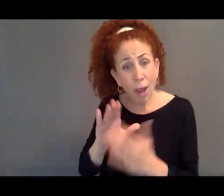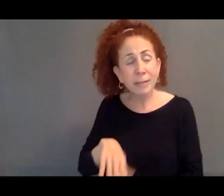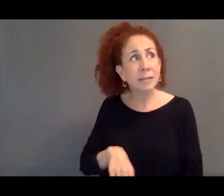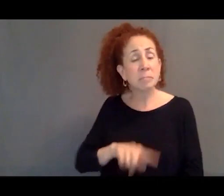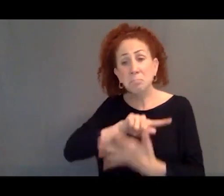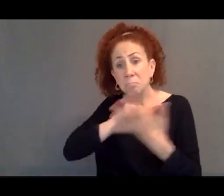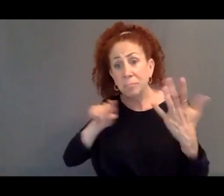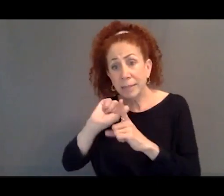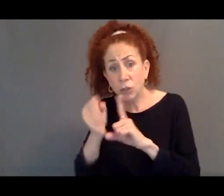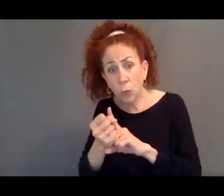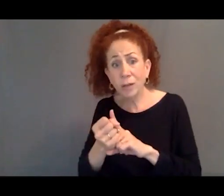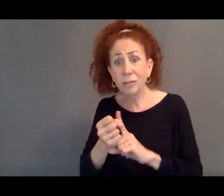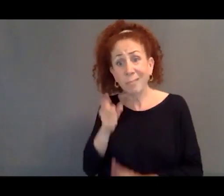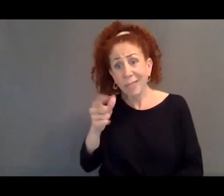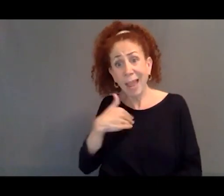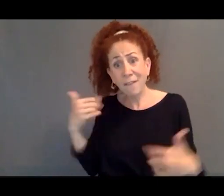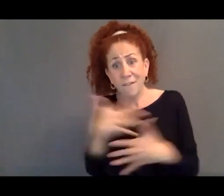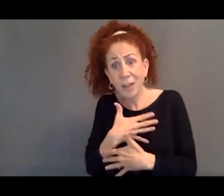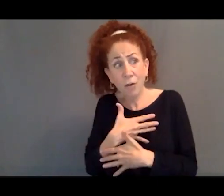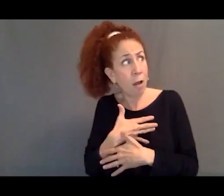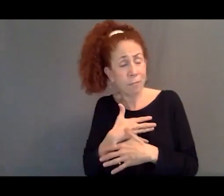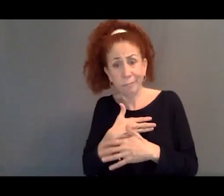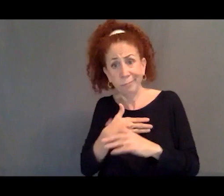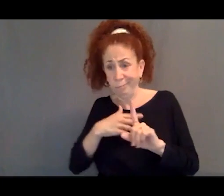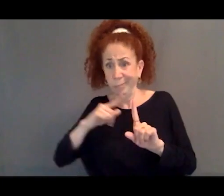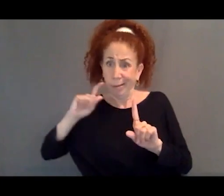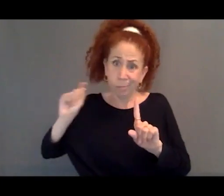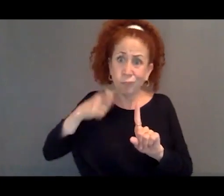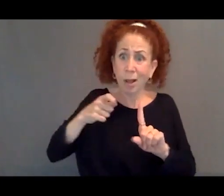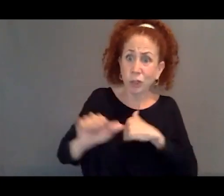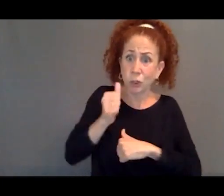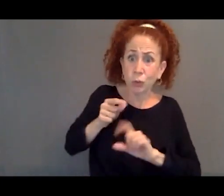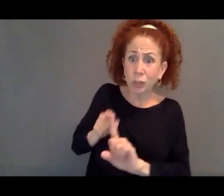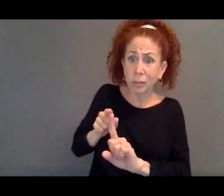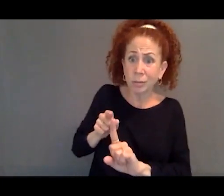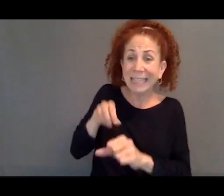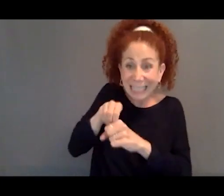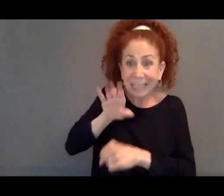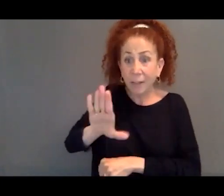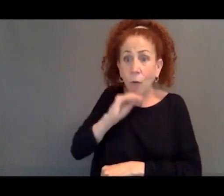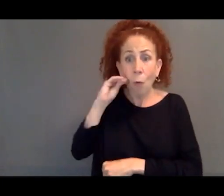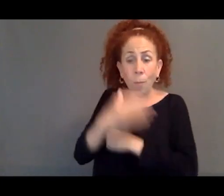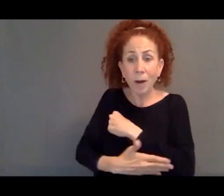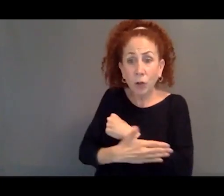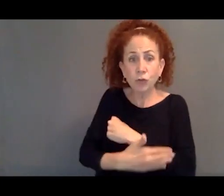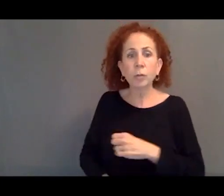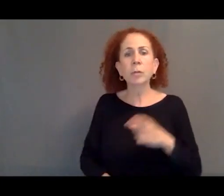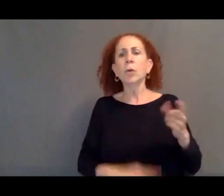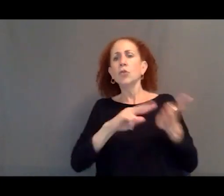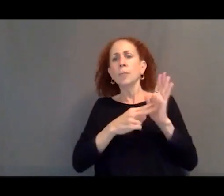there is a fear of prosecution in the home country? This is the Remain in Mexico policy?